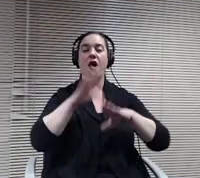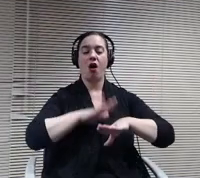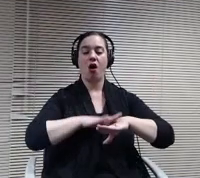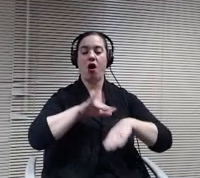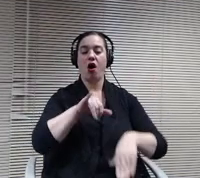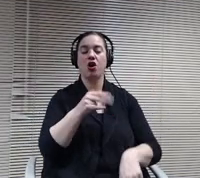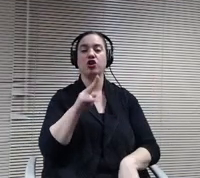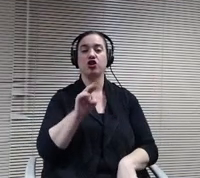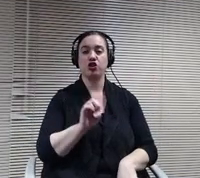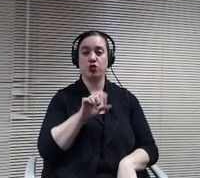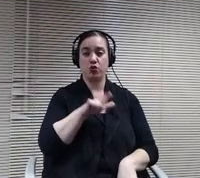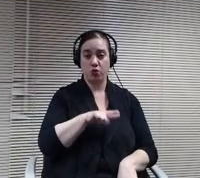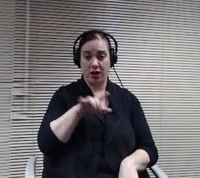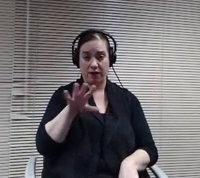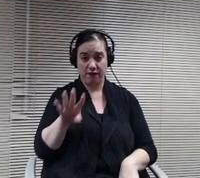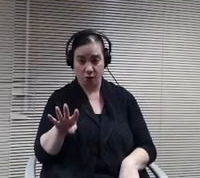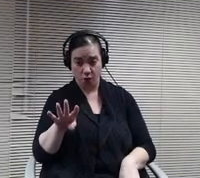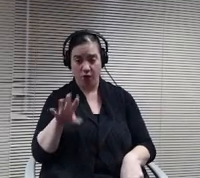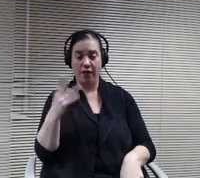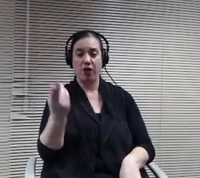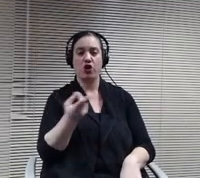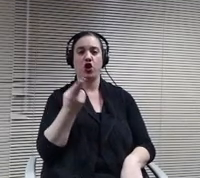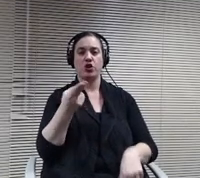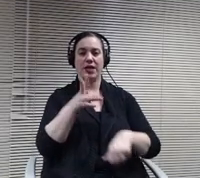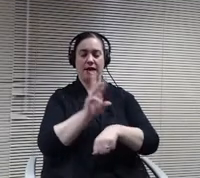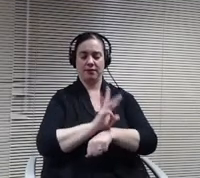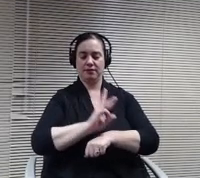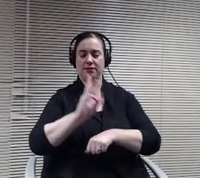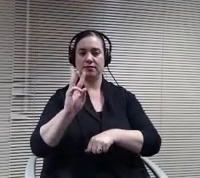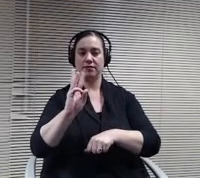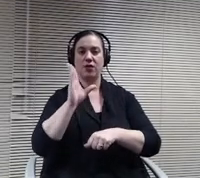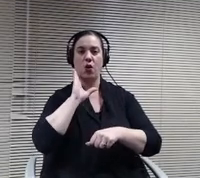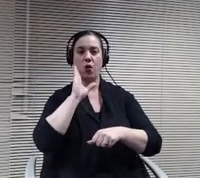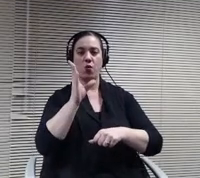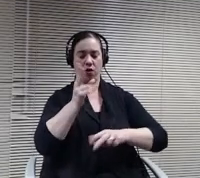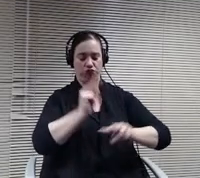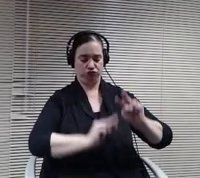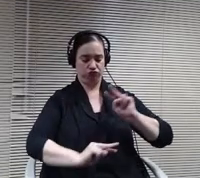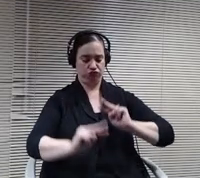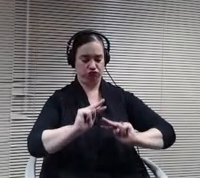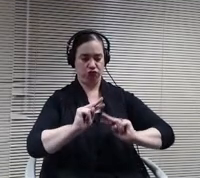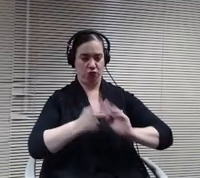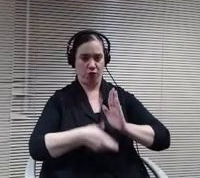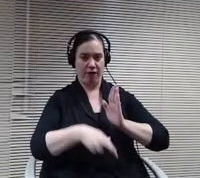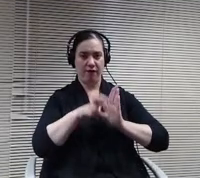the board would review the evaluation with the Superintendent. So I recommend those dates.